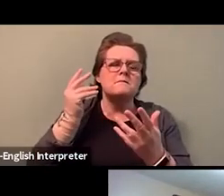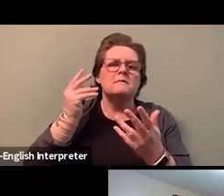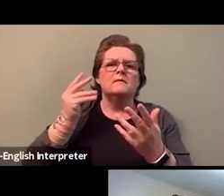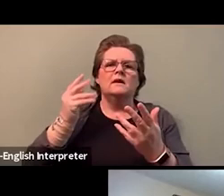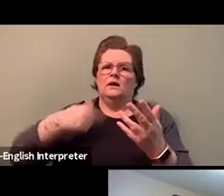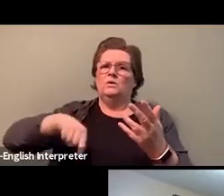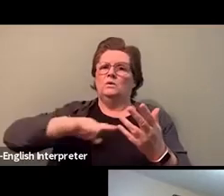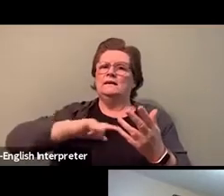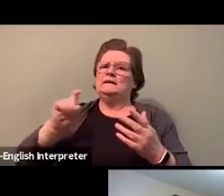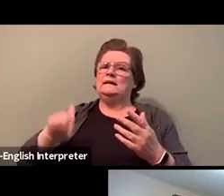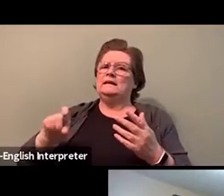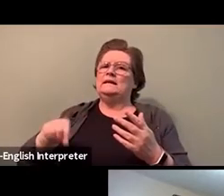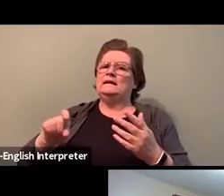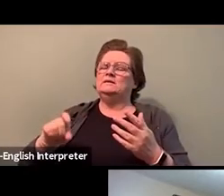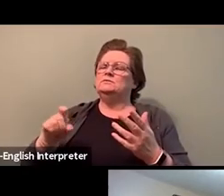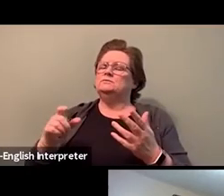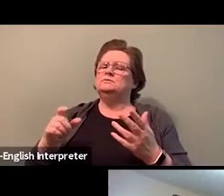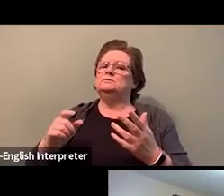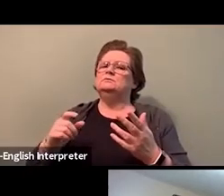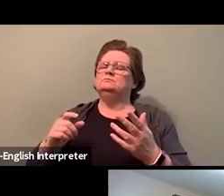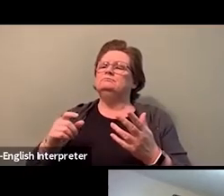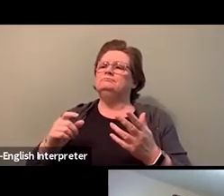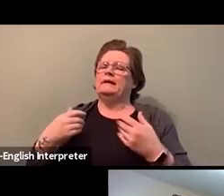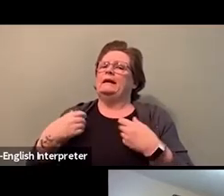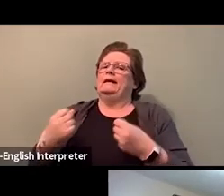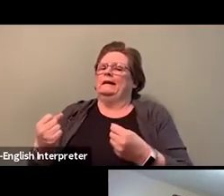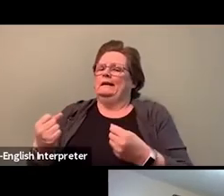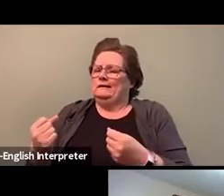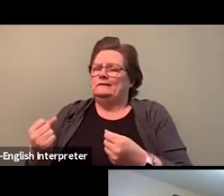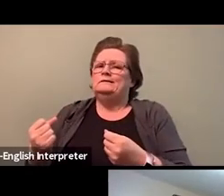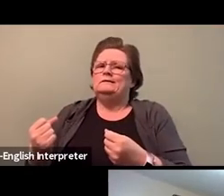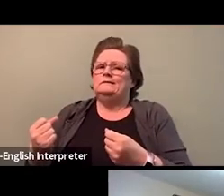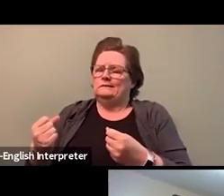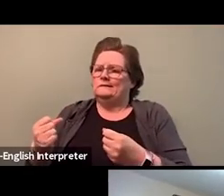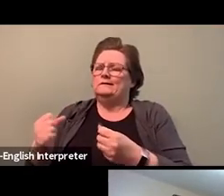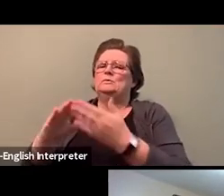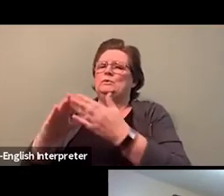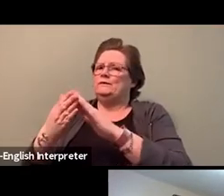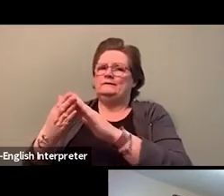towards the community. There's a lot of trust that needs to be built still.